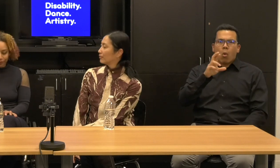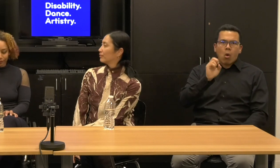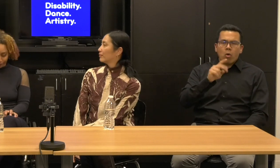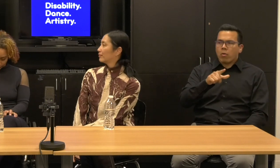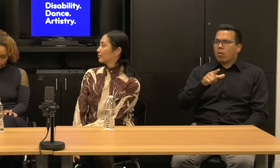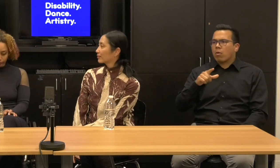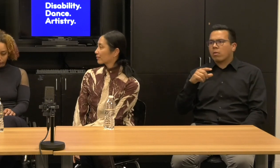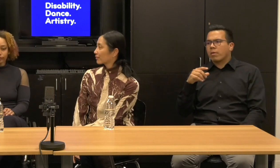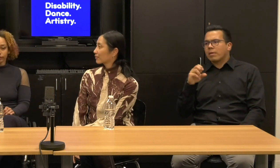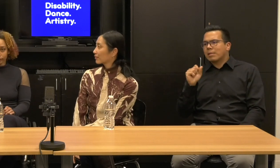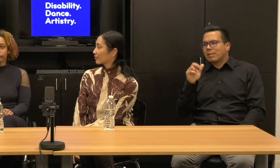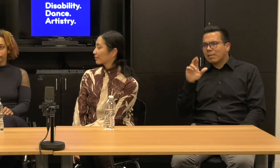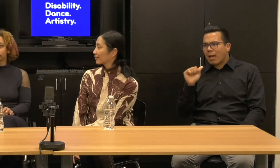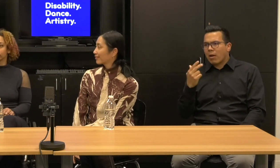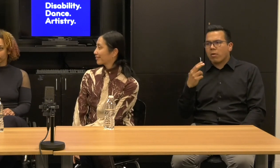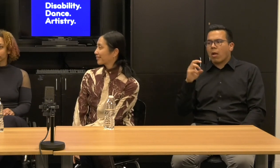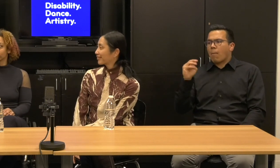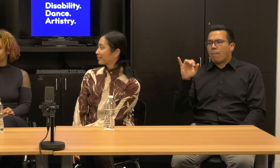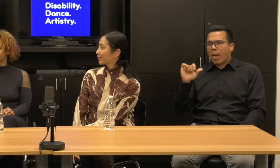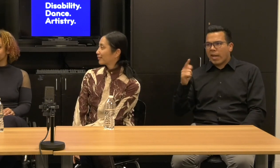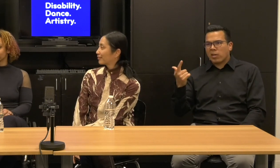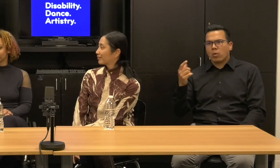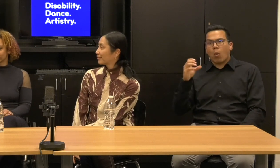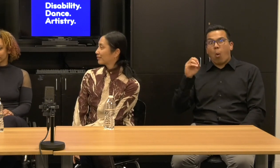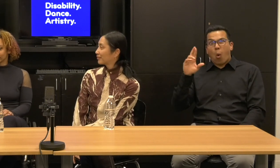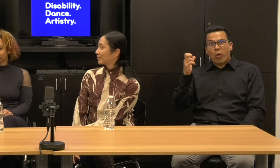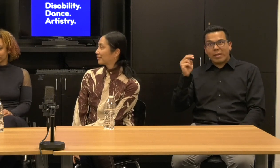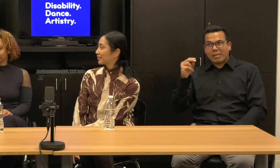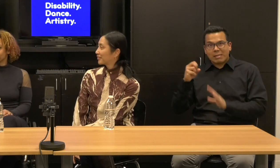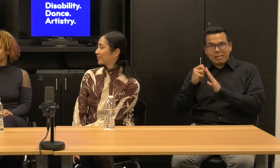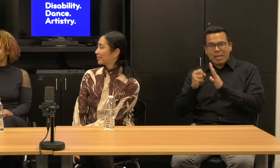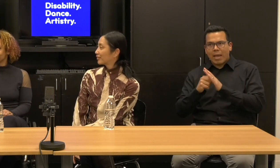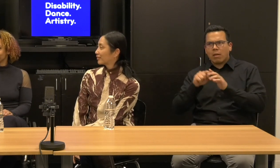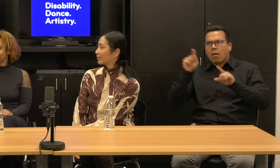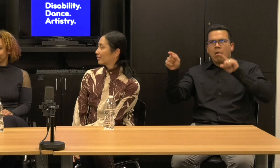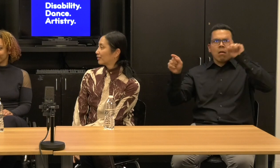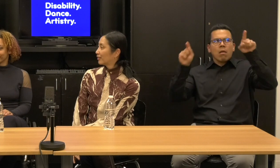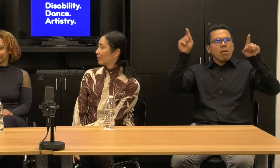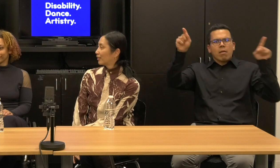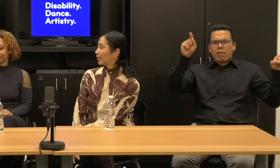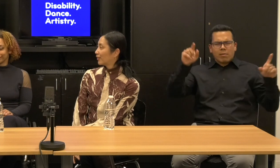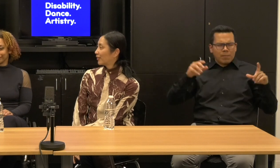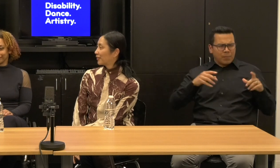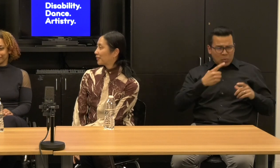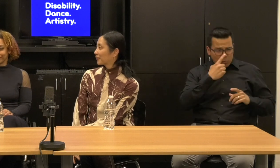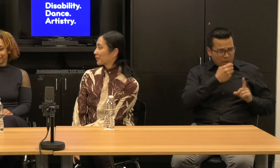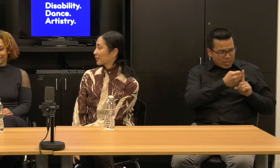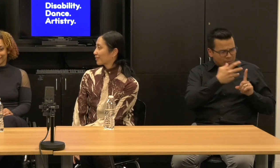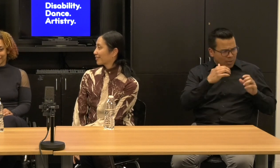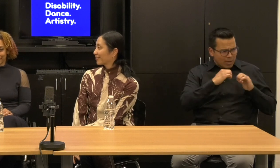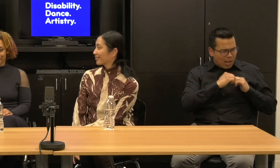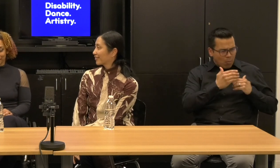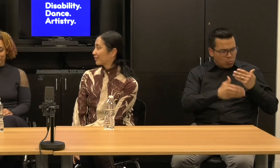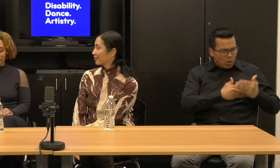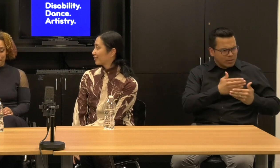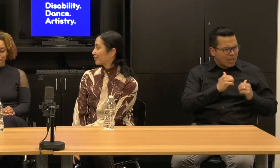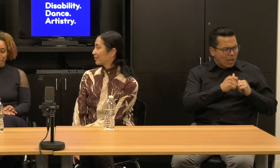who was designing the ramp and Michael Out in Oregon. So can you talk a little bit about maybe the process, like how did you coordinate all these